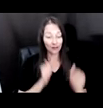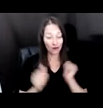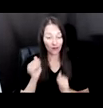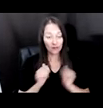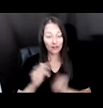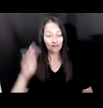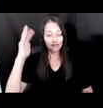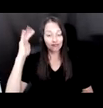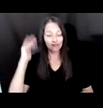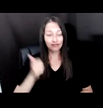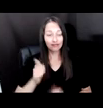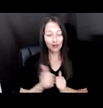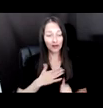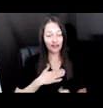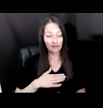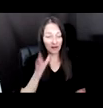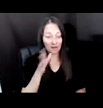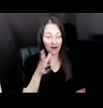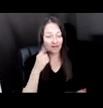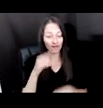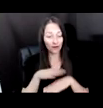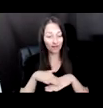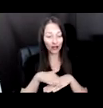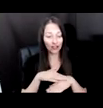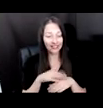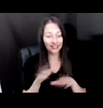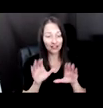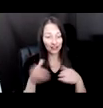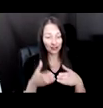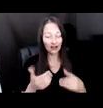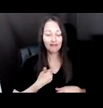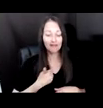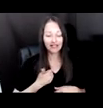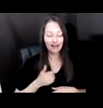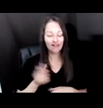CONFEDERACY. I WOULD PLAY THE IROQUOIS RATTLE AND DRUM WHILE SHE TOLD STORIES.